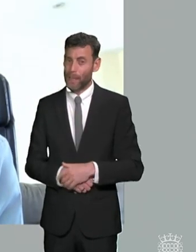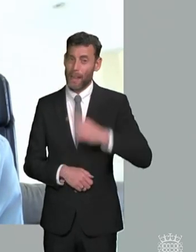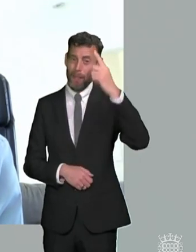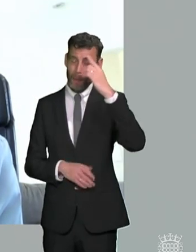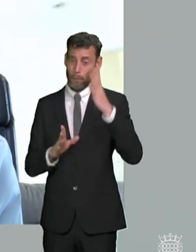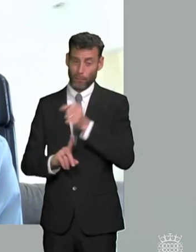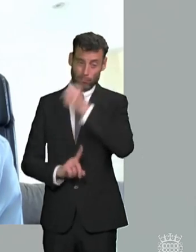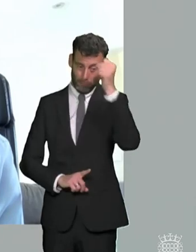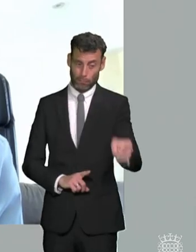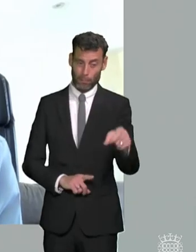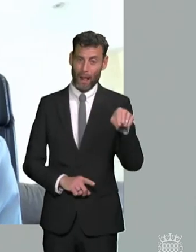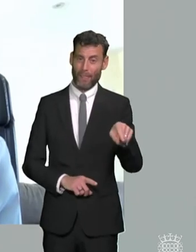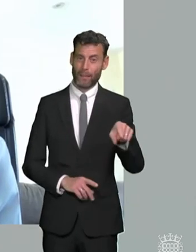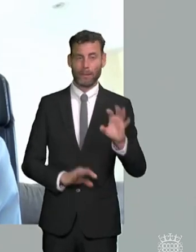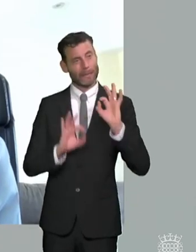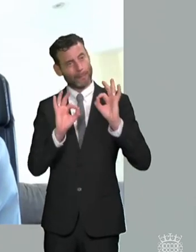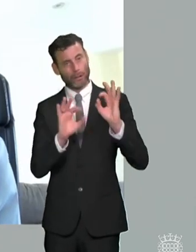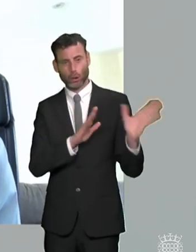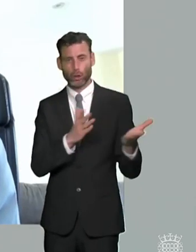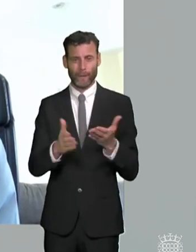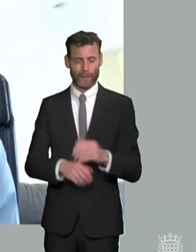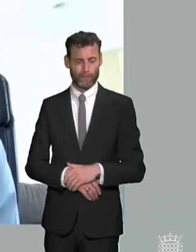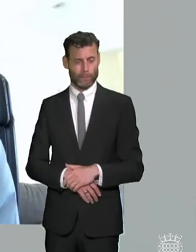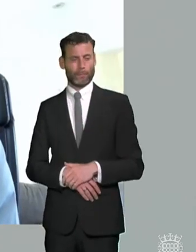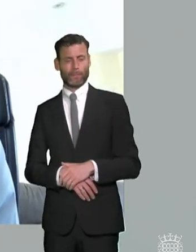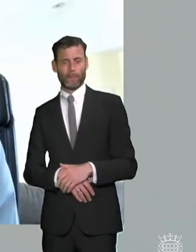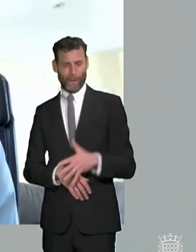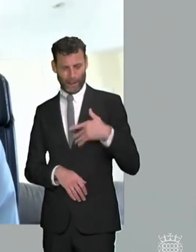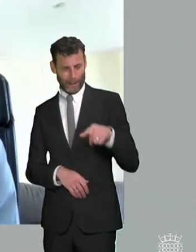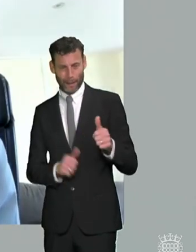where do they go what like redress do they have will they have to go to tribunal